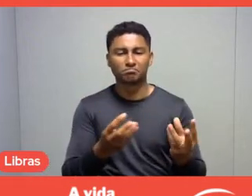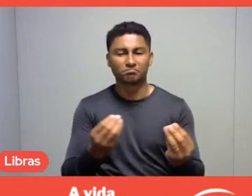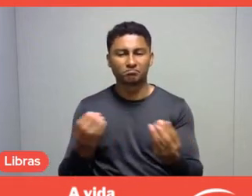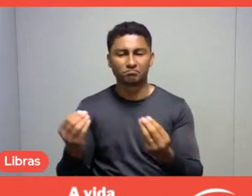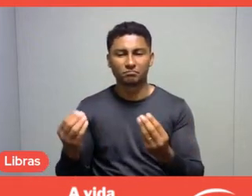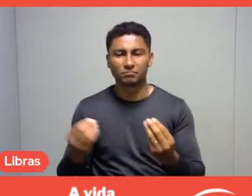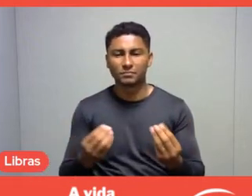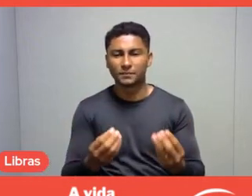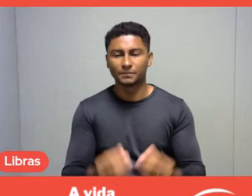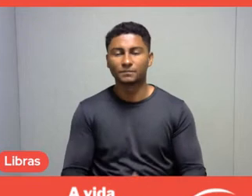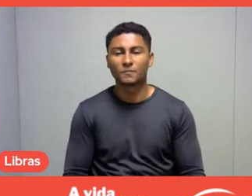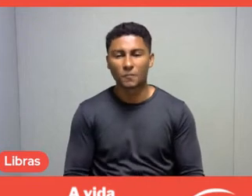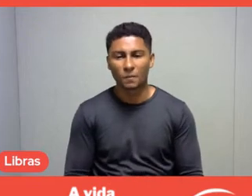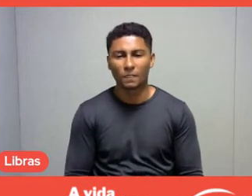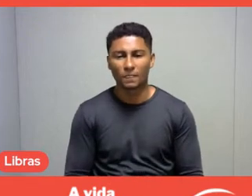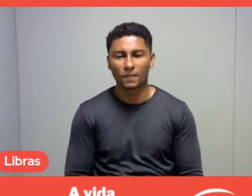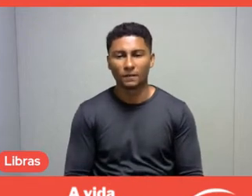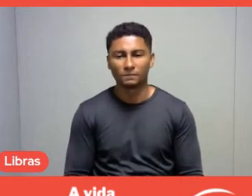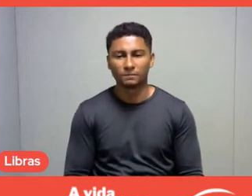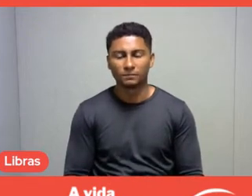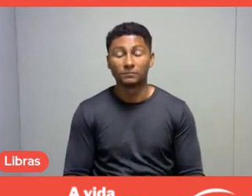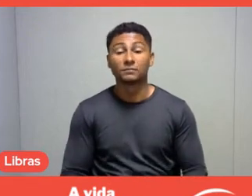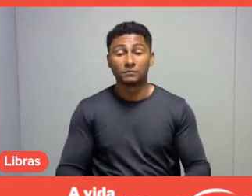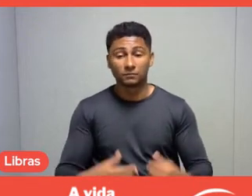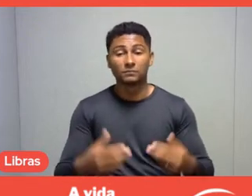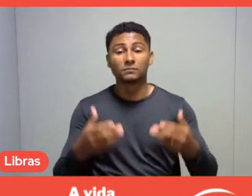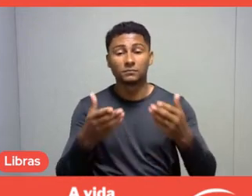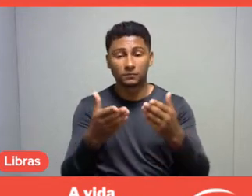in a sense that they are the ones who, in practice,